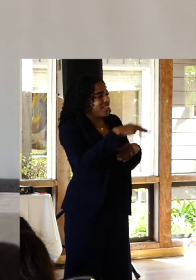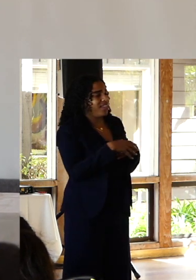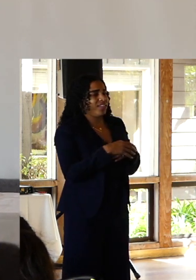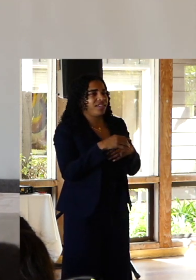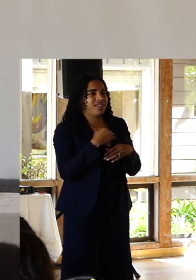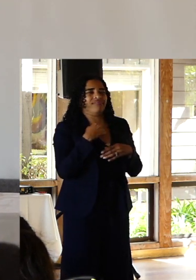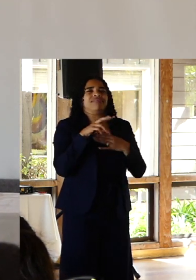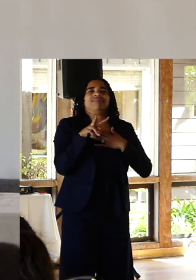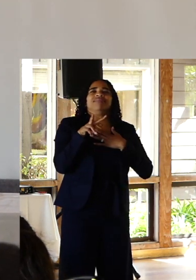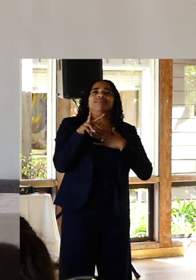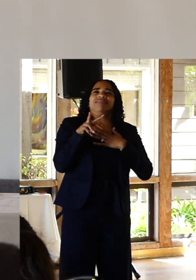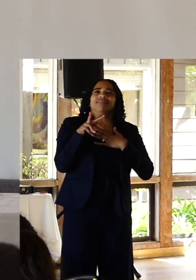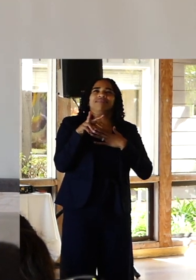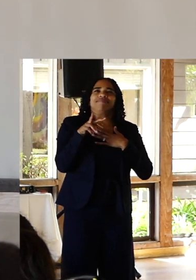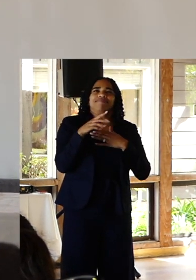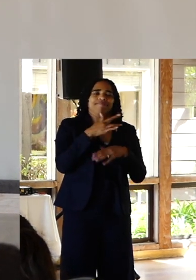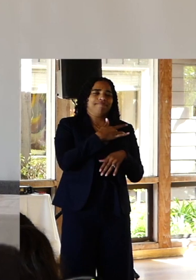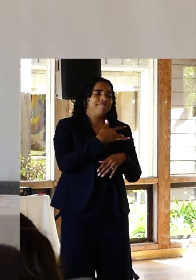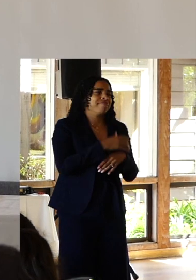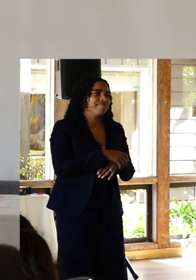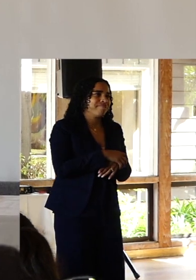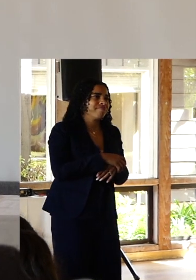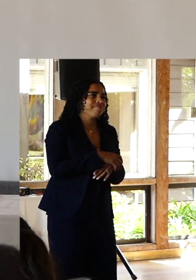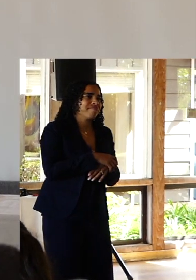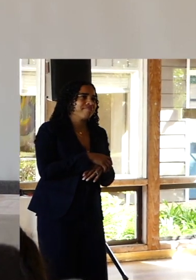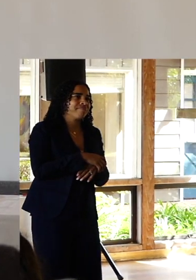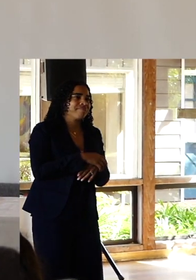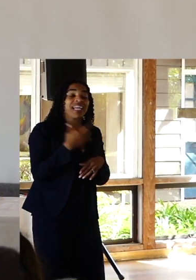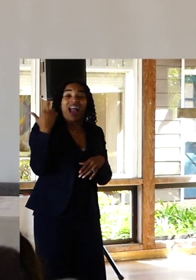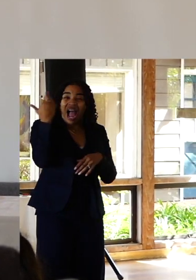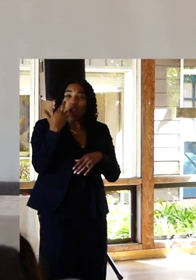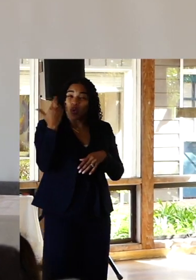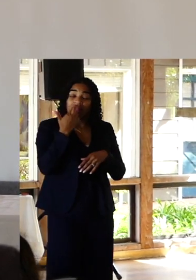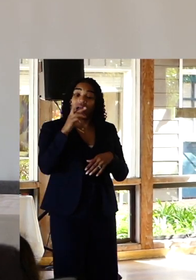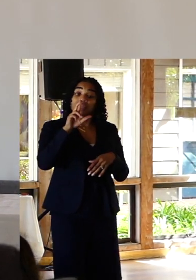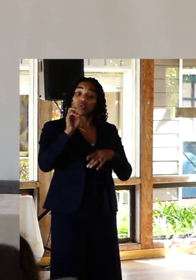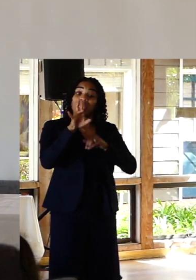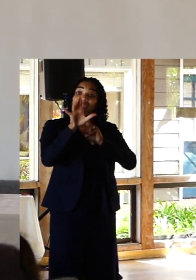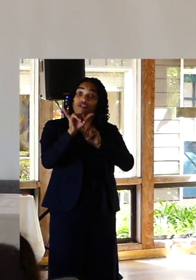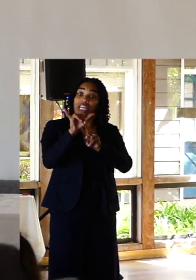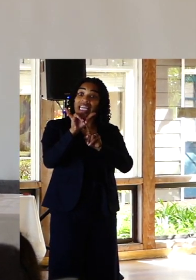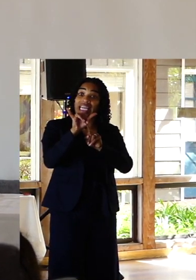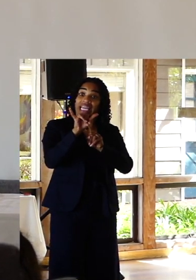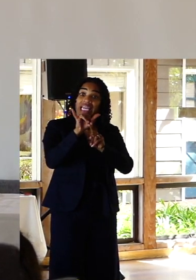you of two things. One recovery is not a straight path. You will relapse